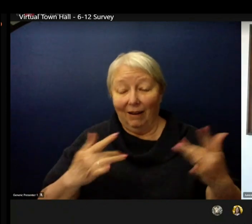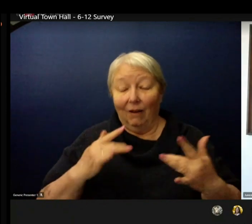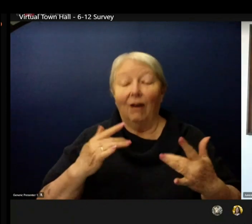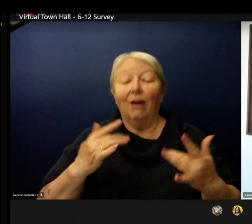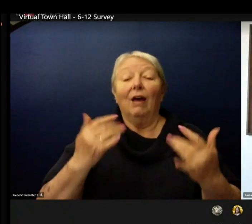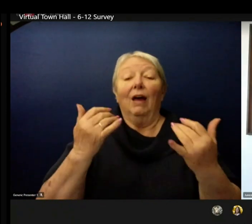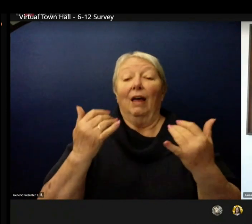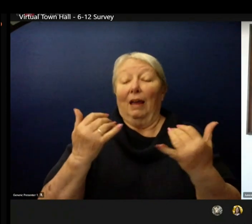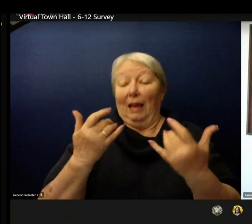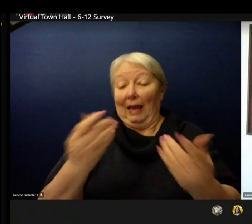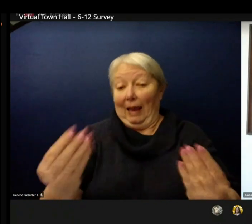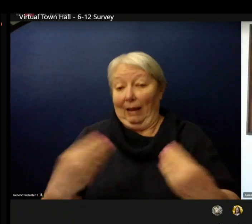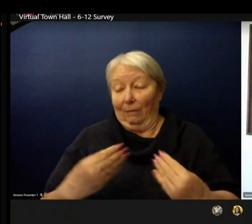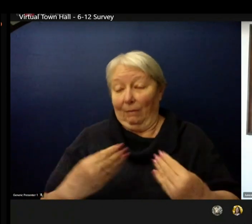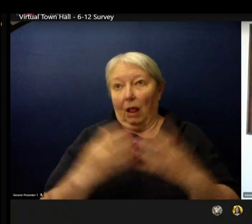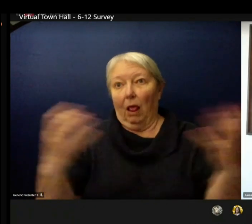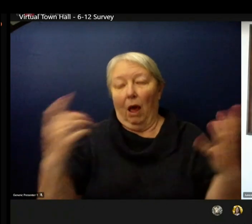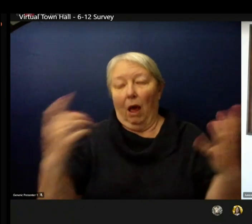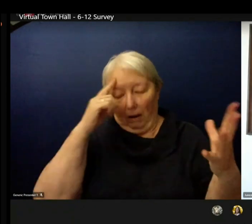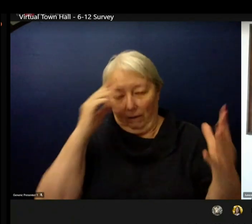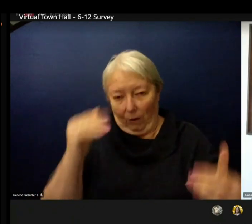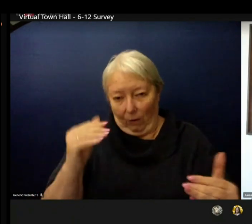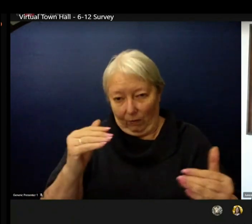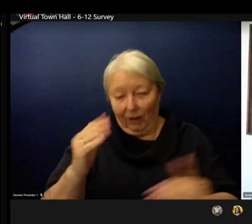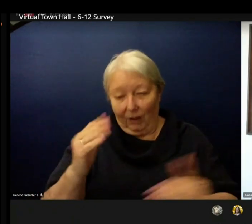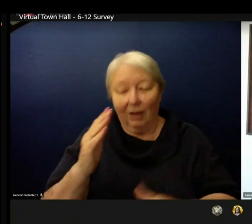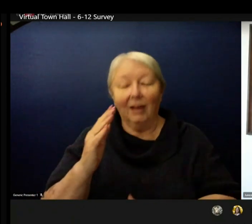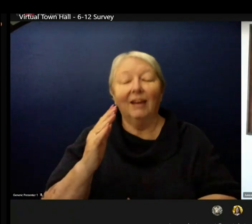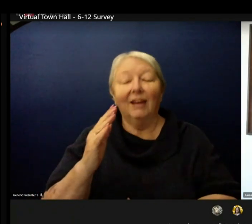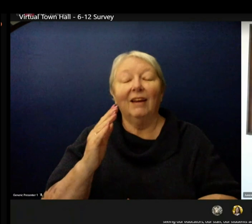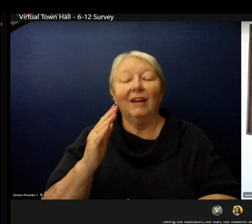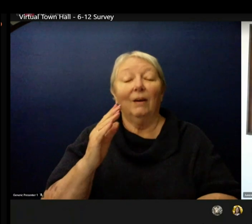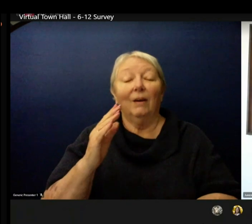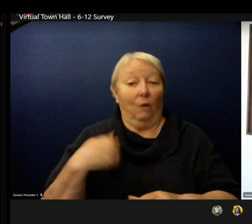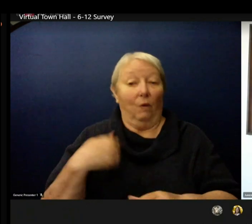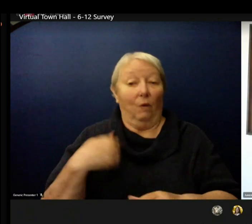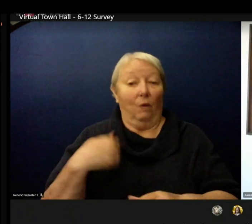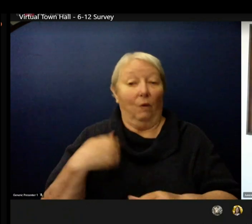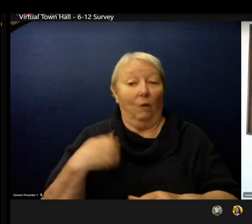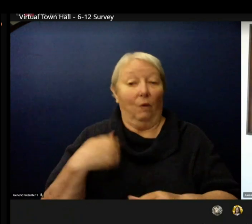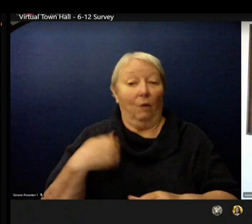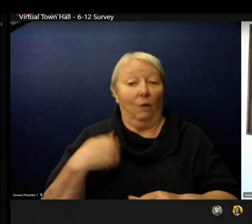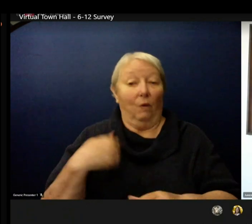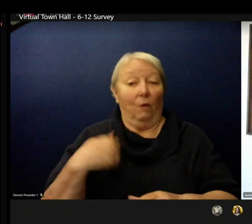While school will look different and it does our staff have done an incredible job of creating